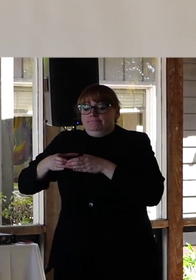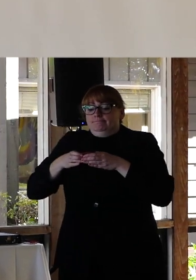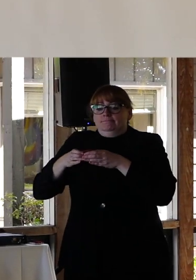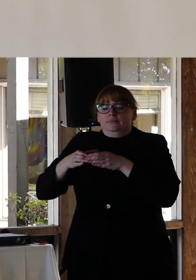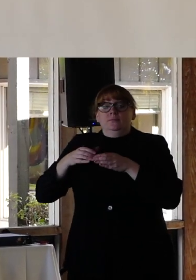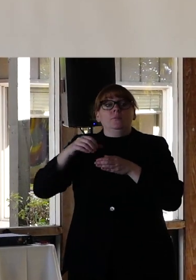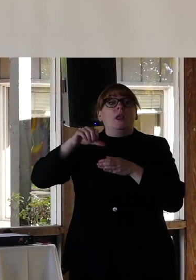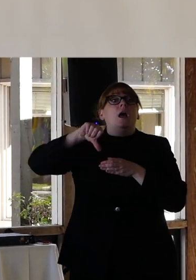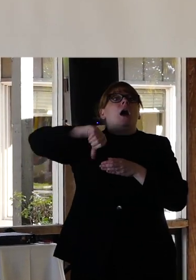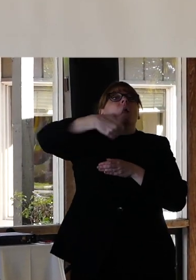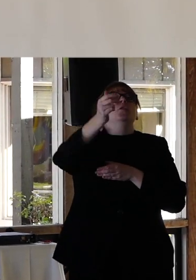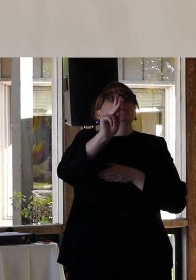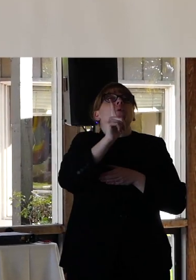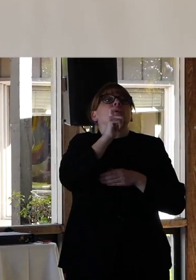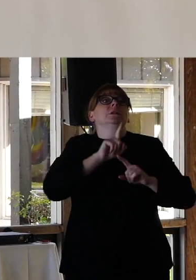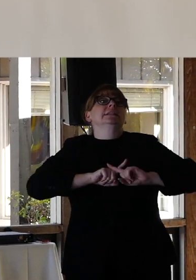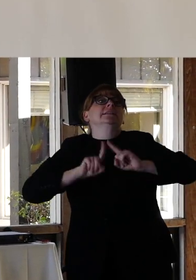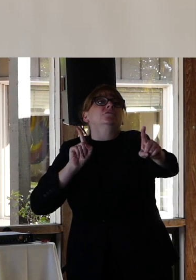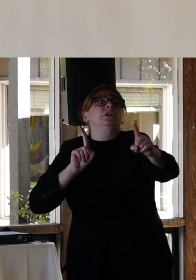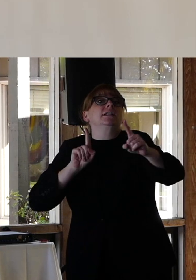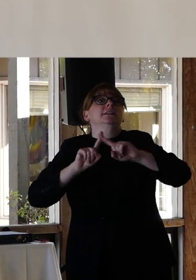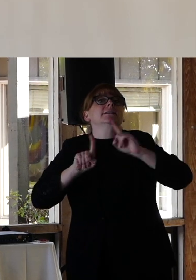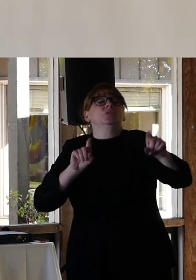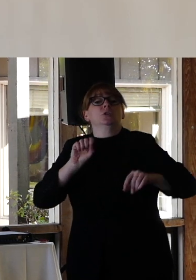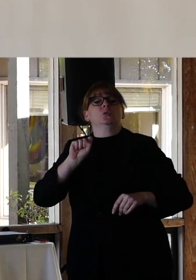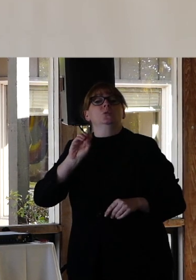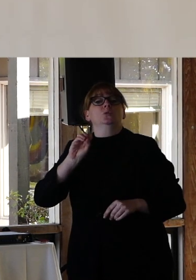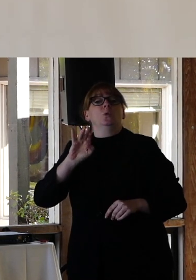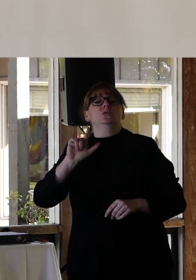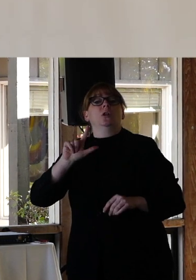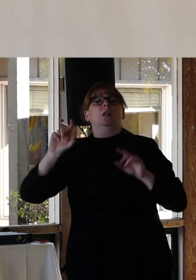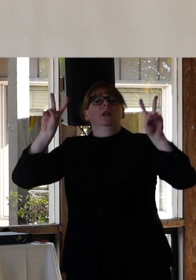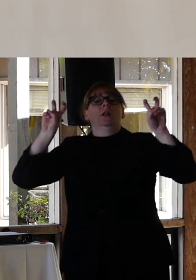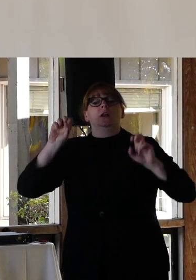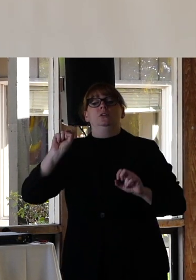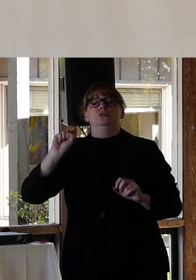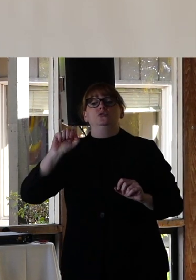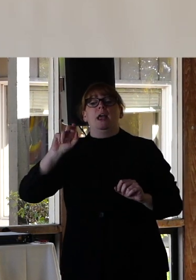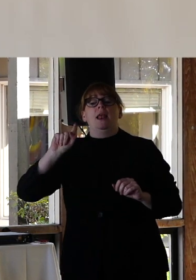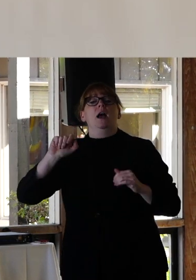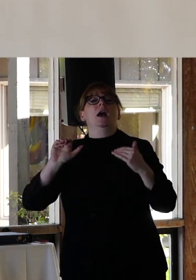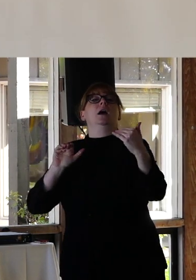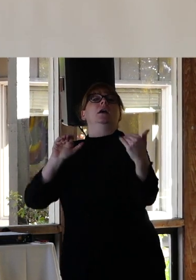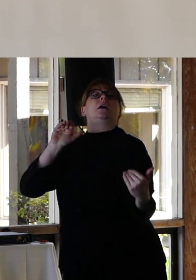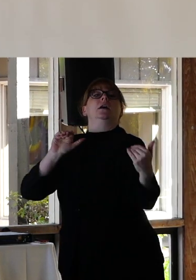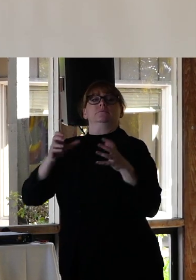outside of your own social strata. And what does that mean for your ability